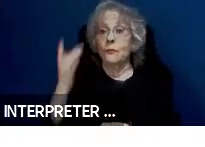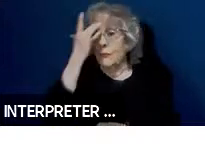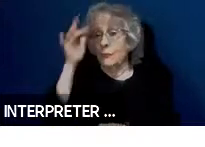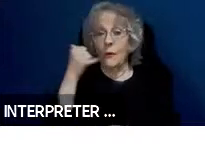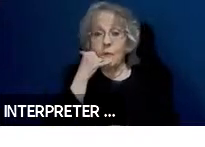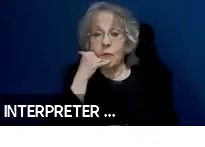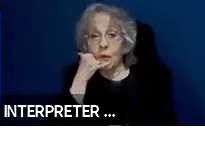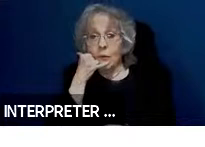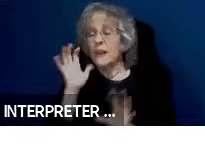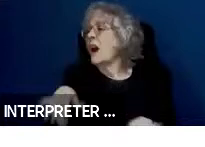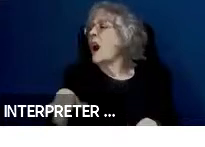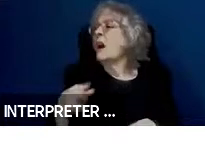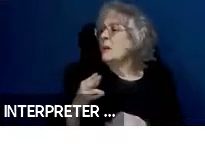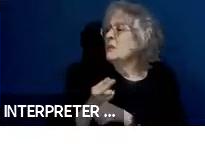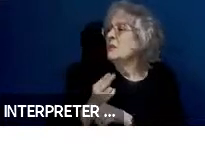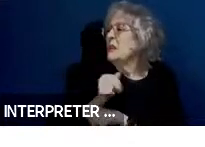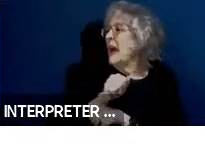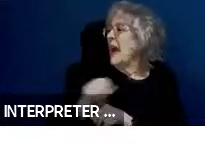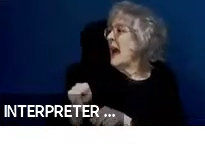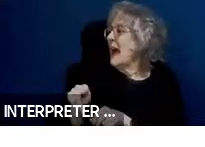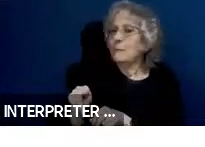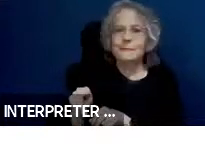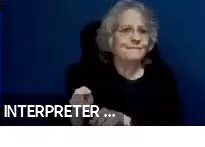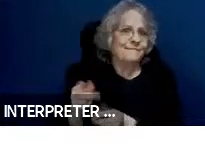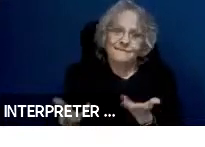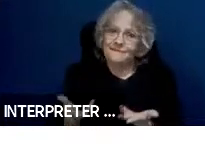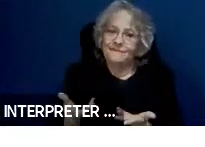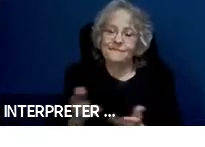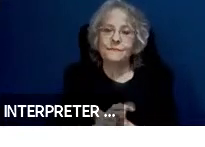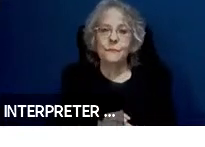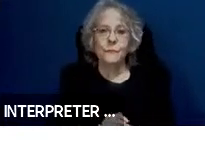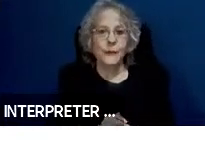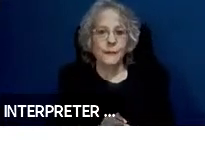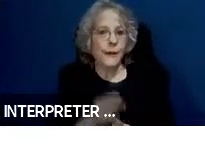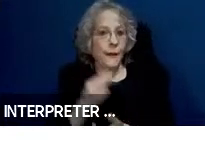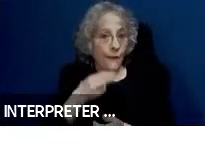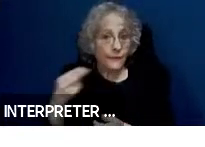we will do it through an app." They may be hard of hearing and need to direct couple